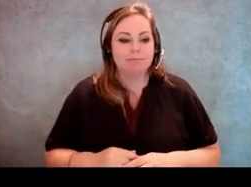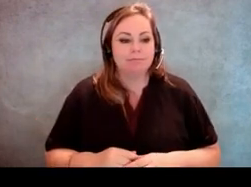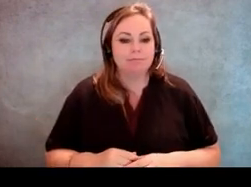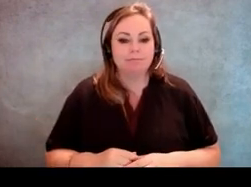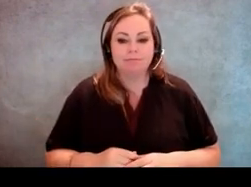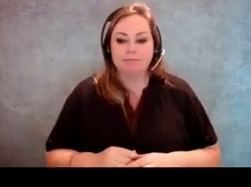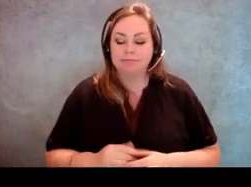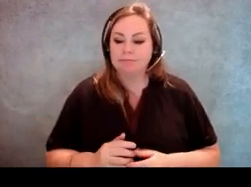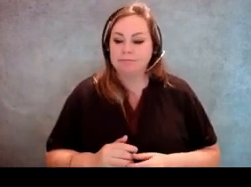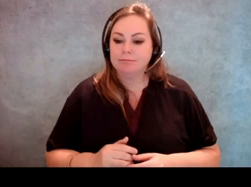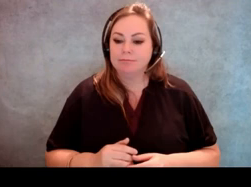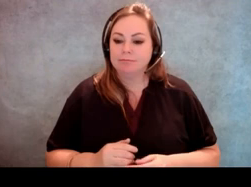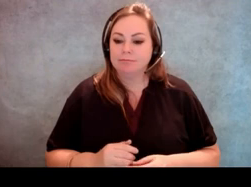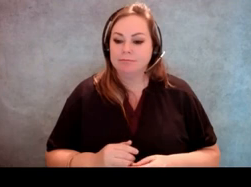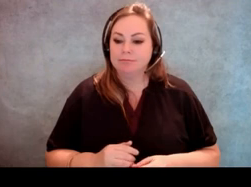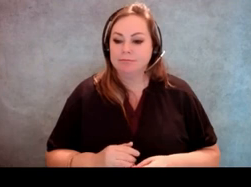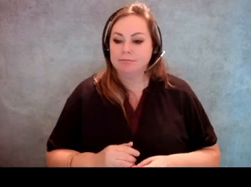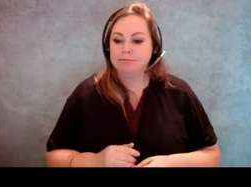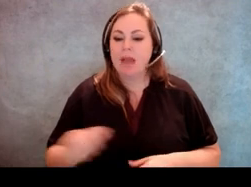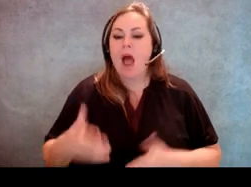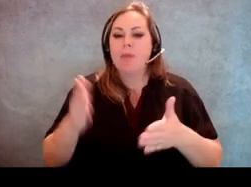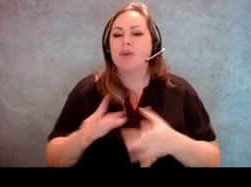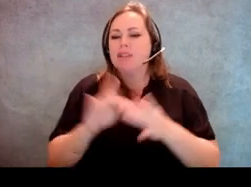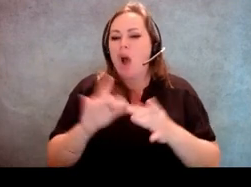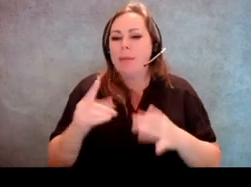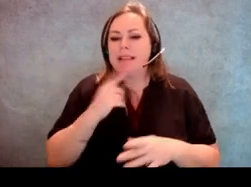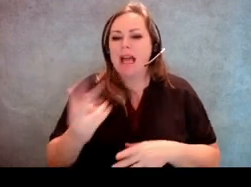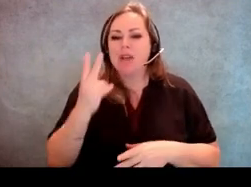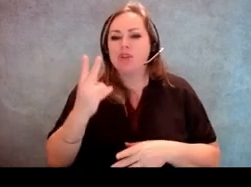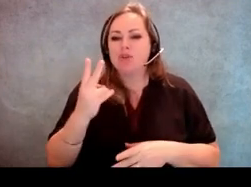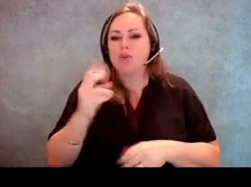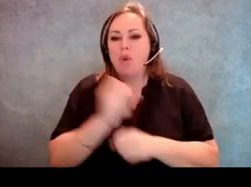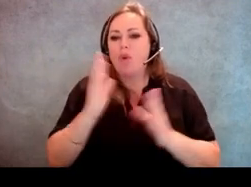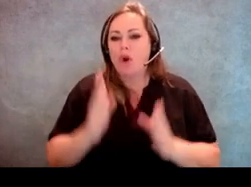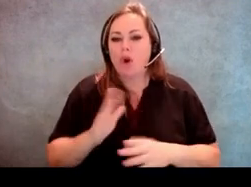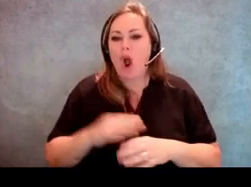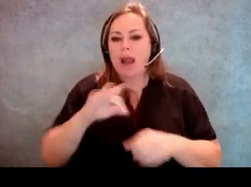[Host] This was somebody just sharing that, yes, two election workers on election day.